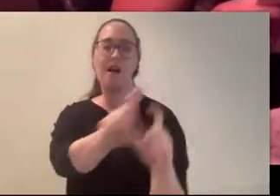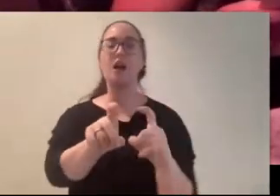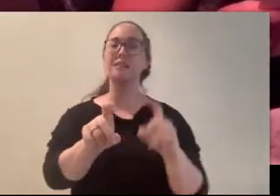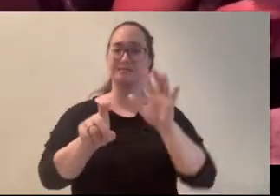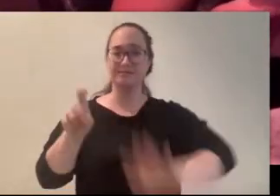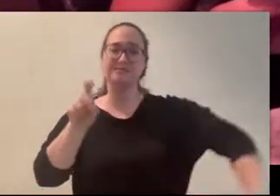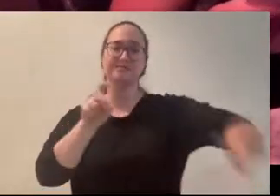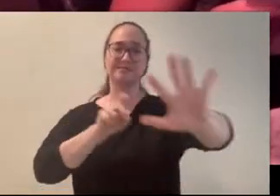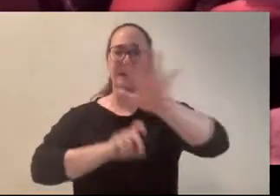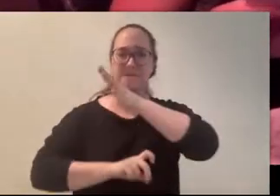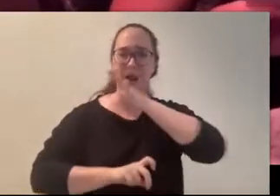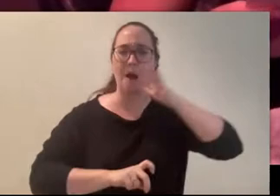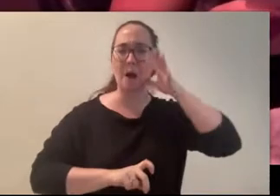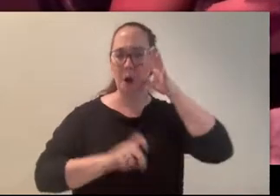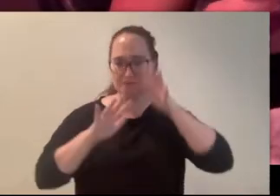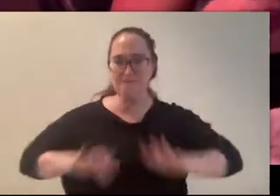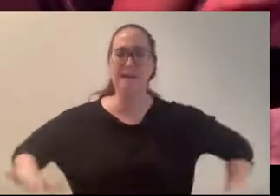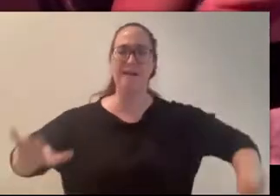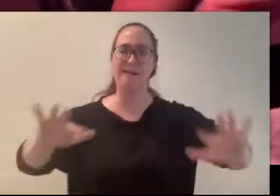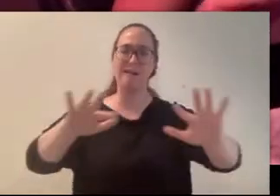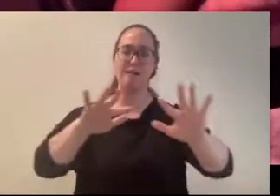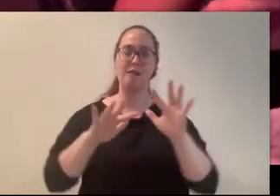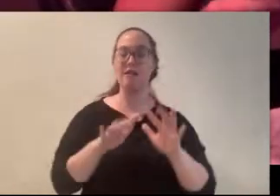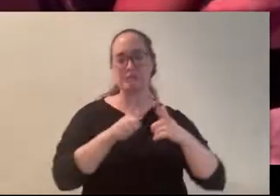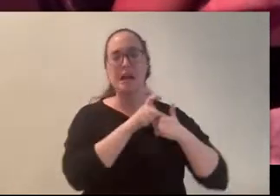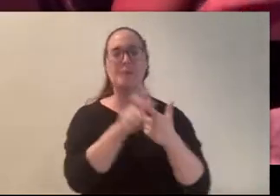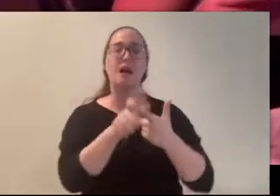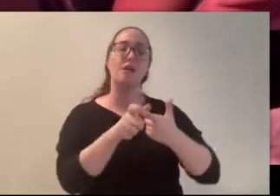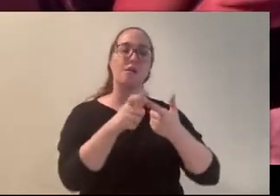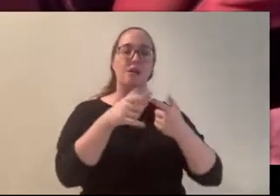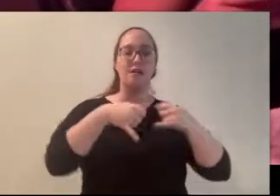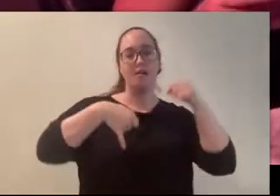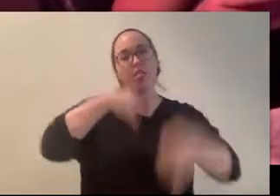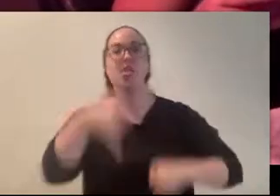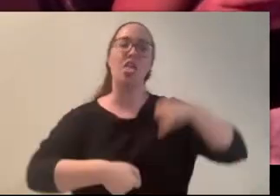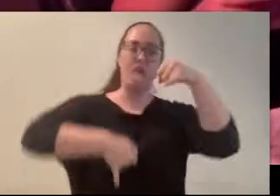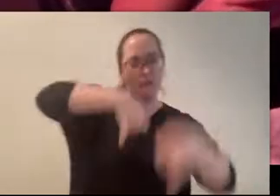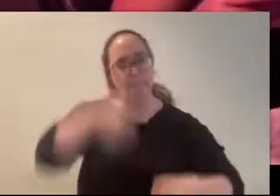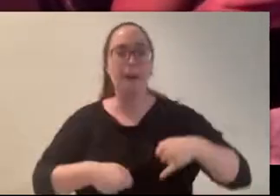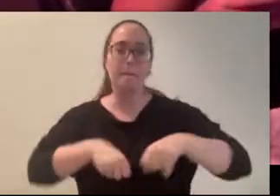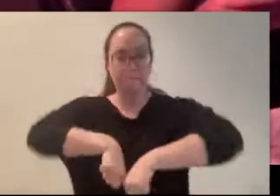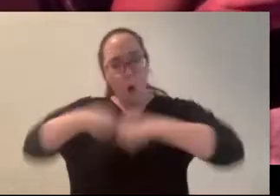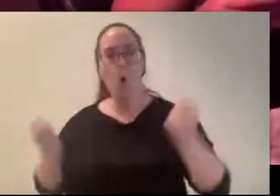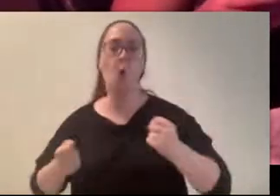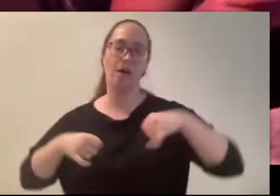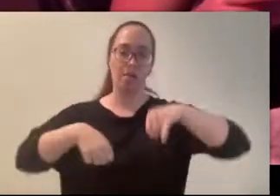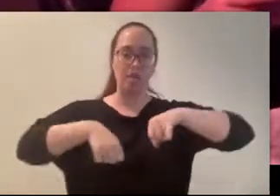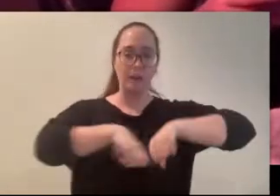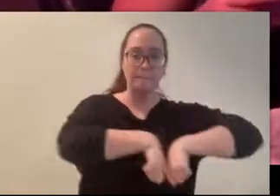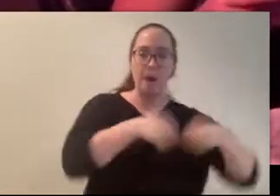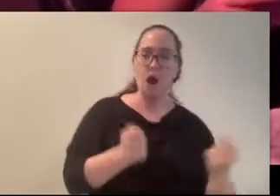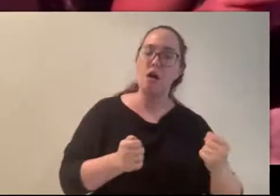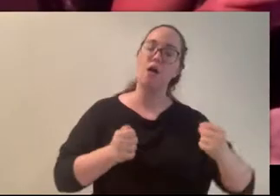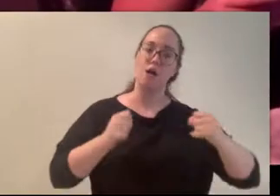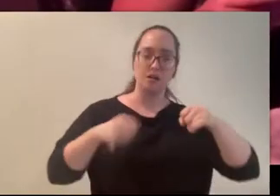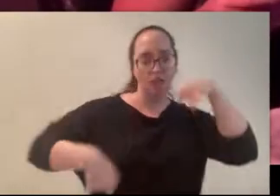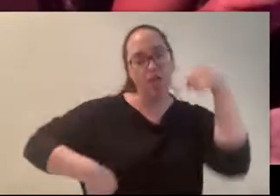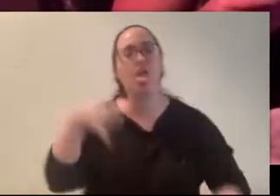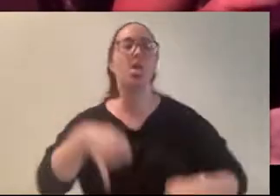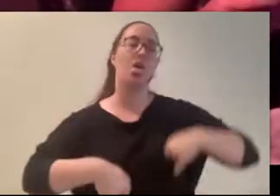on either side. Her heel broke and her ankle snapped and she fell and her pursuer became her